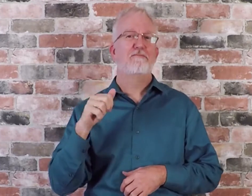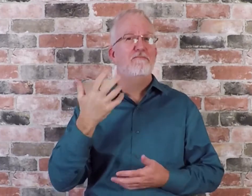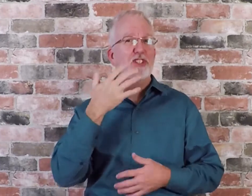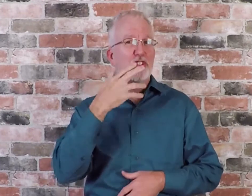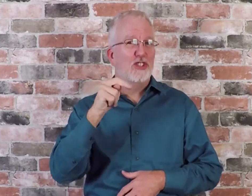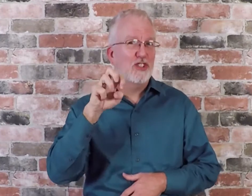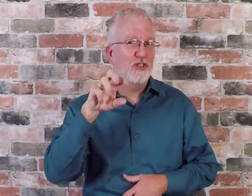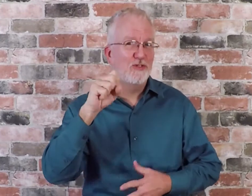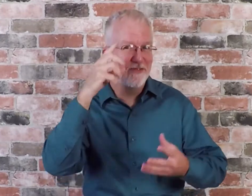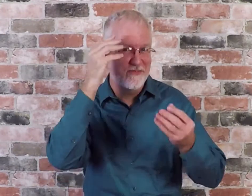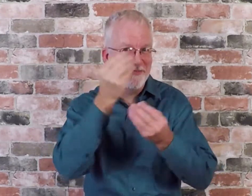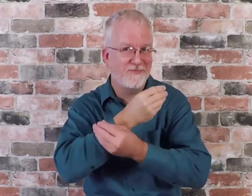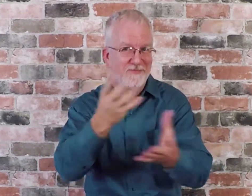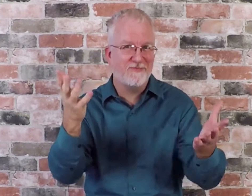Good news.